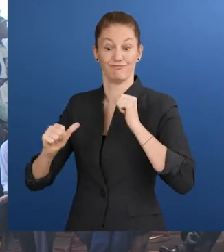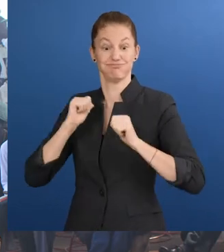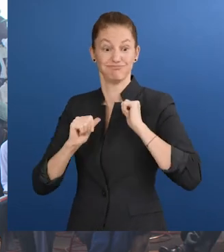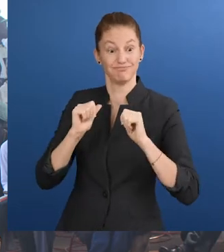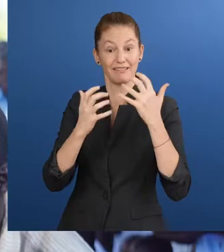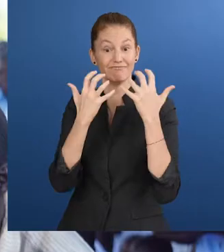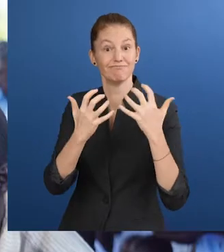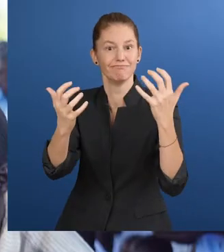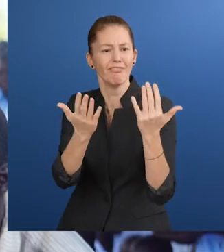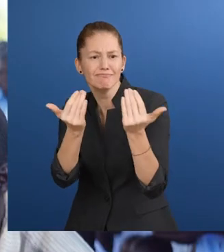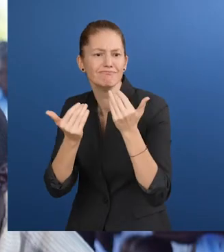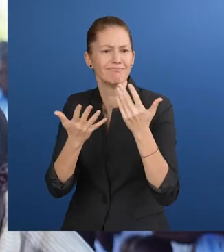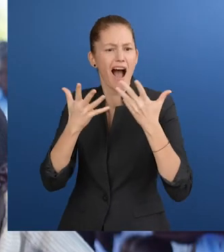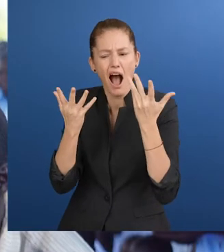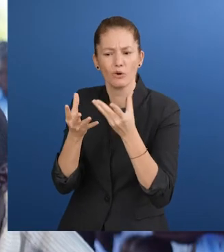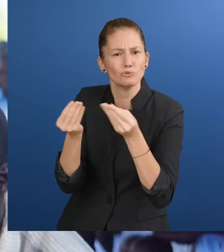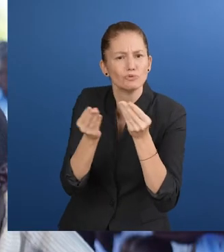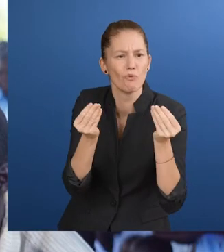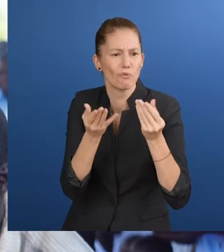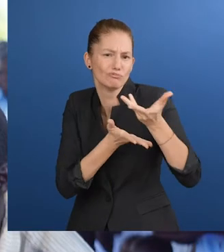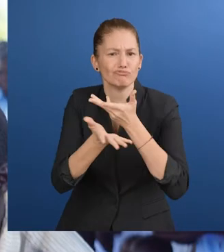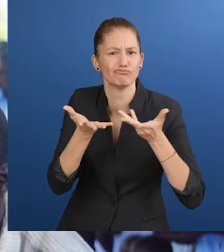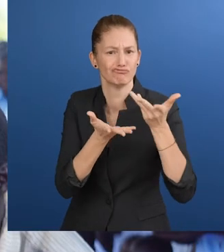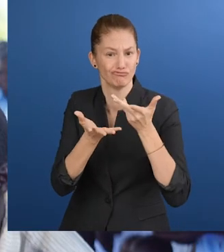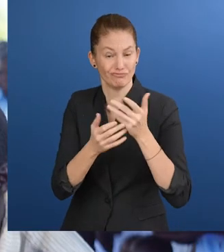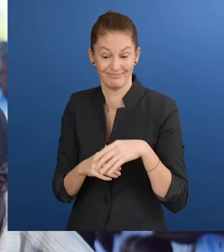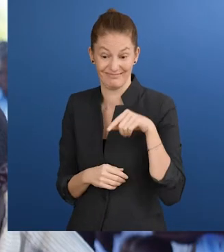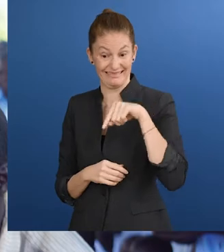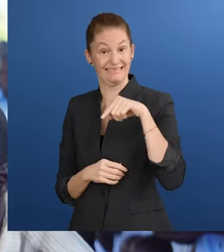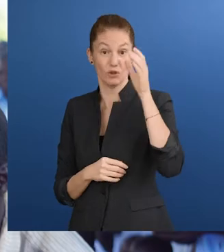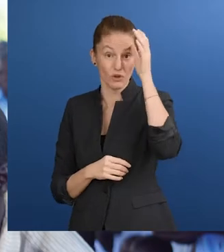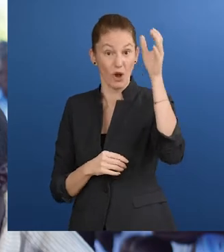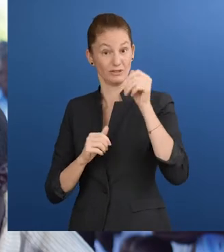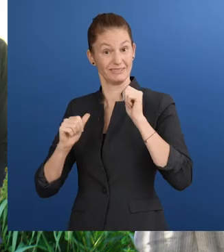to explore solutions together. The concept of forum theater